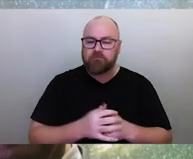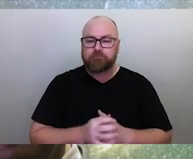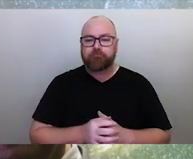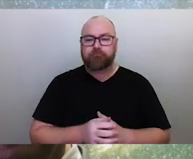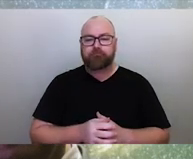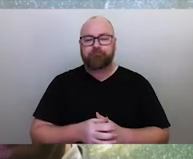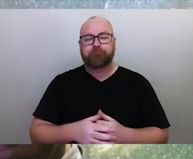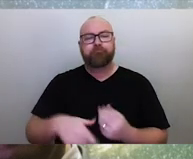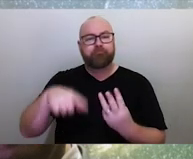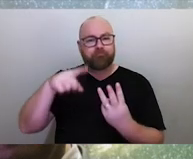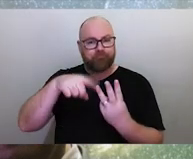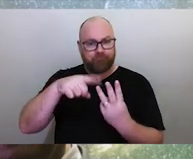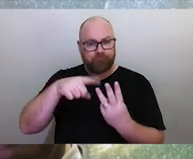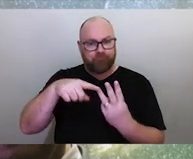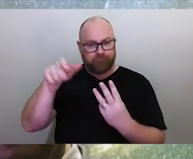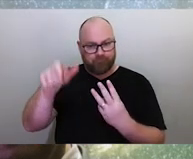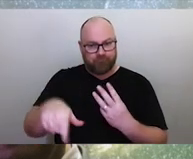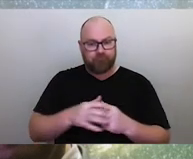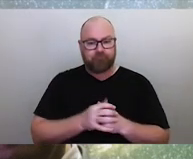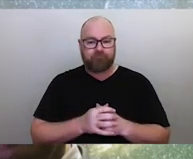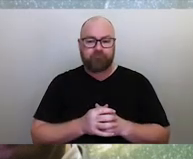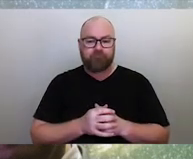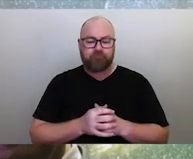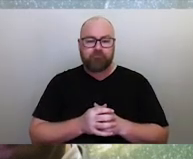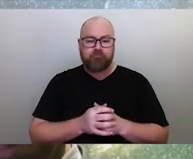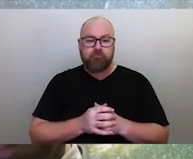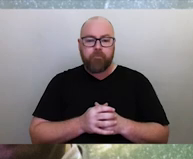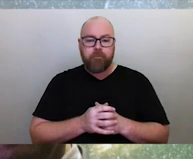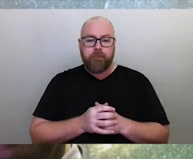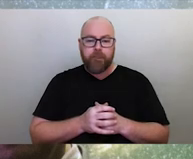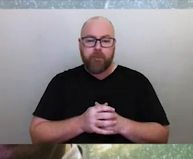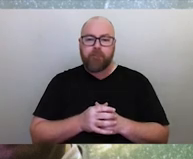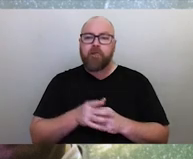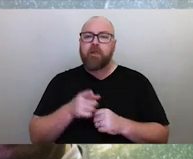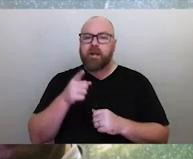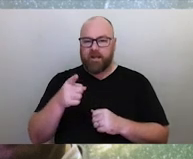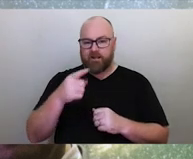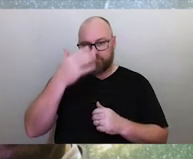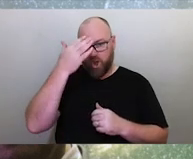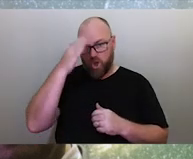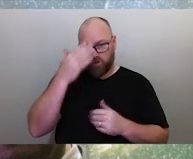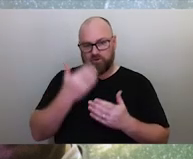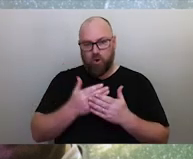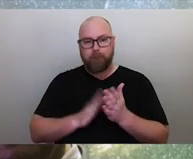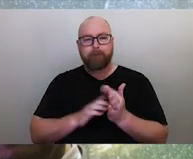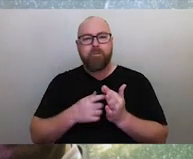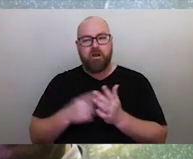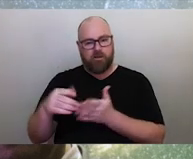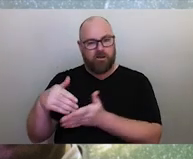On the right we can see Uncle Alo Tapim, who is one of the Elders on Mer who's been helping me for a number of years.